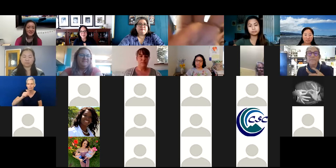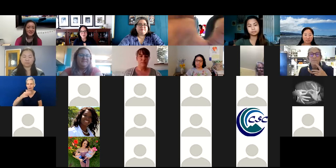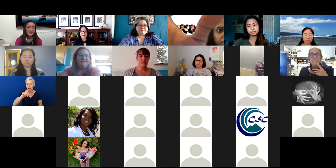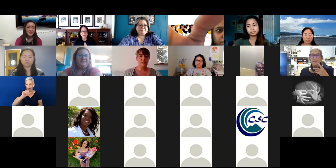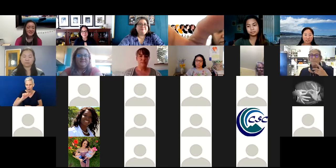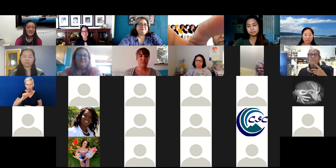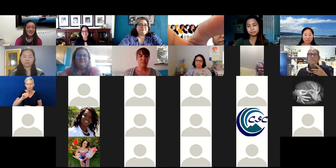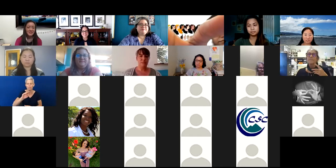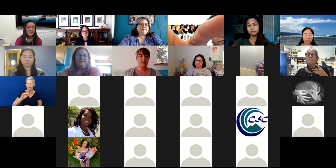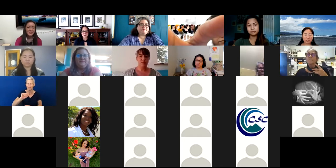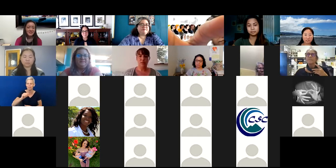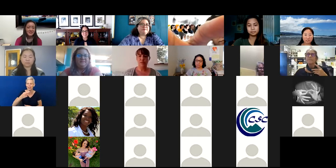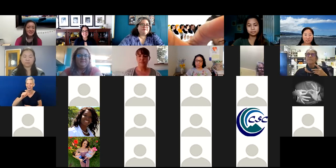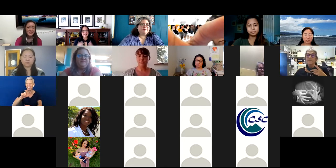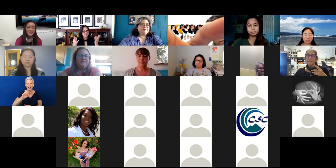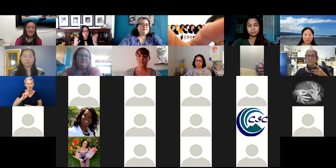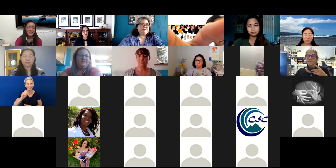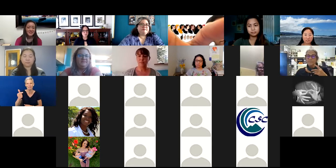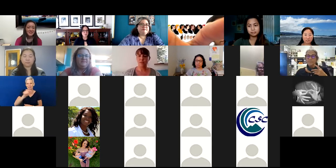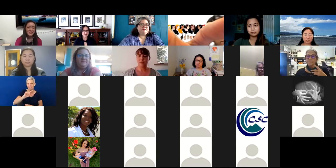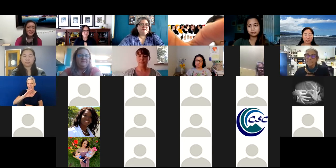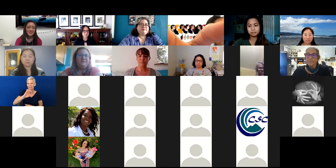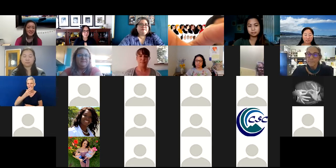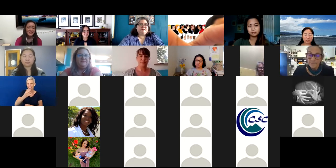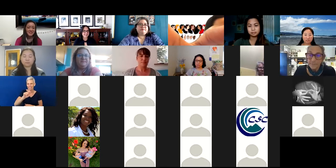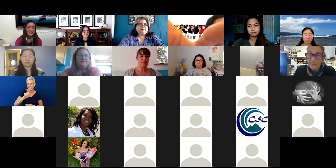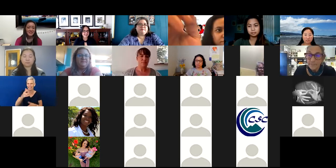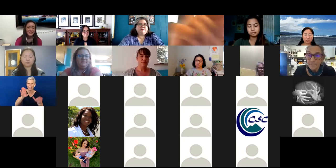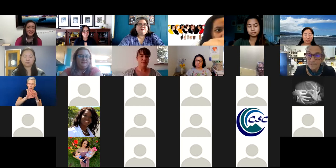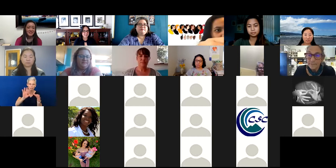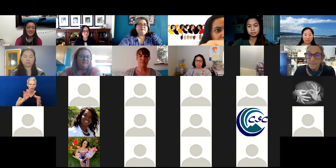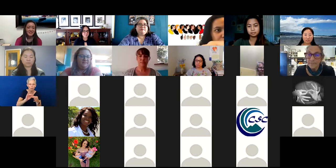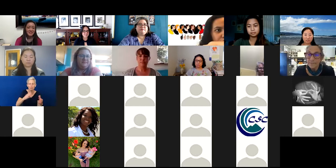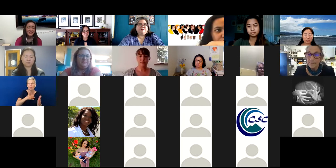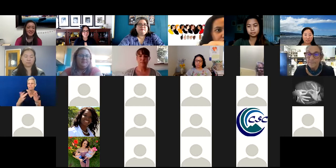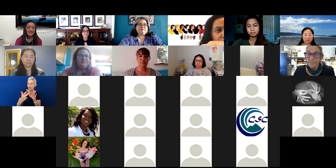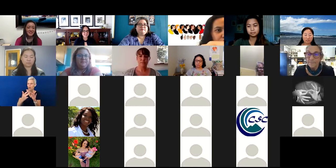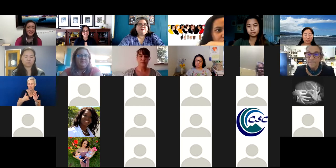for any closing comments. Feel free to reach out to me with anything and I look forward to getting